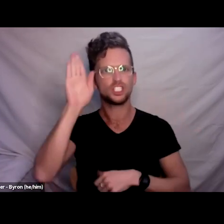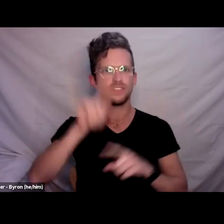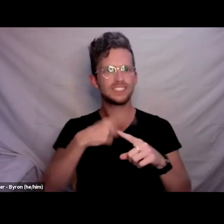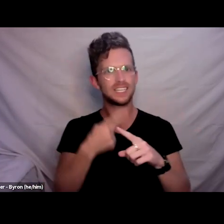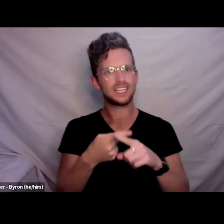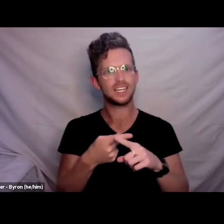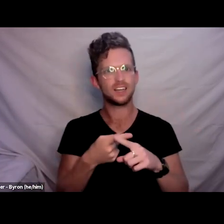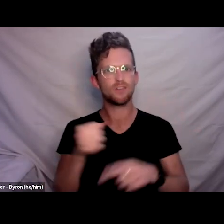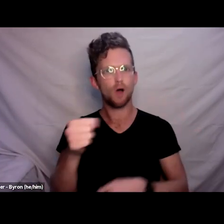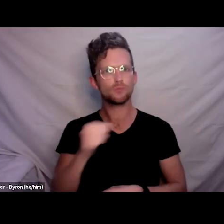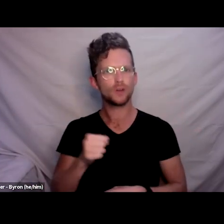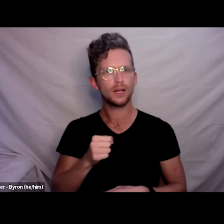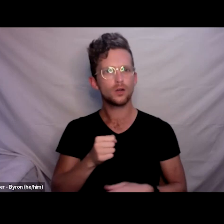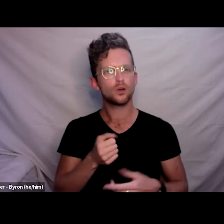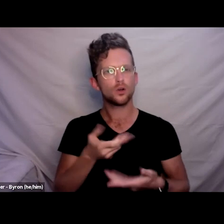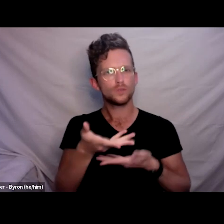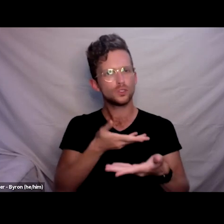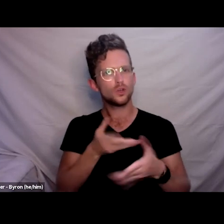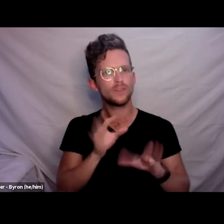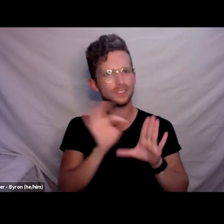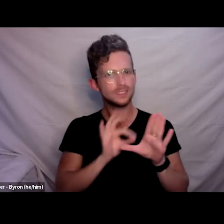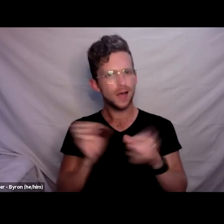I’m sitting next to Brian, Brian’s on my left.